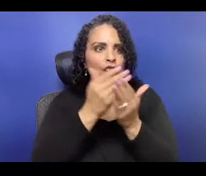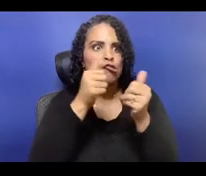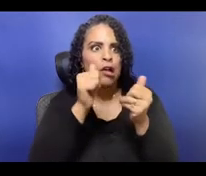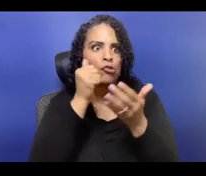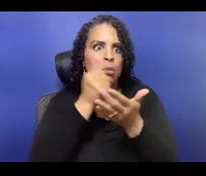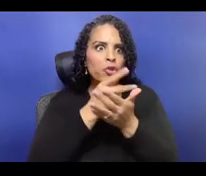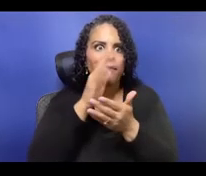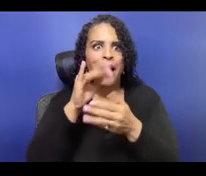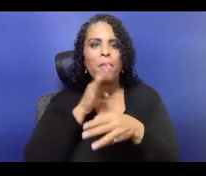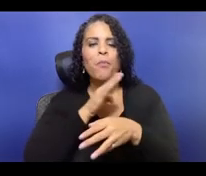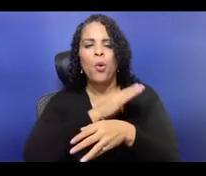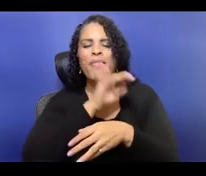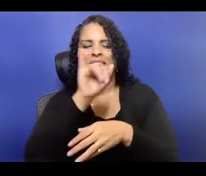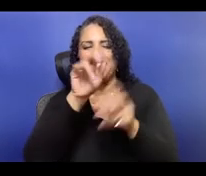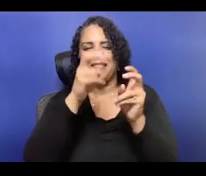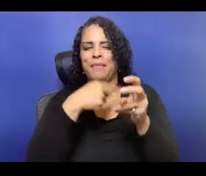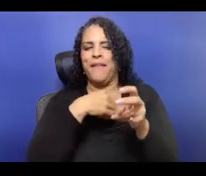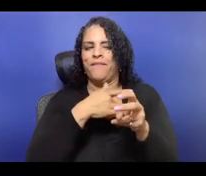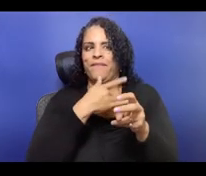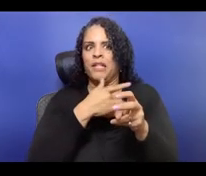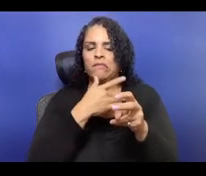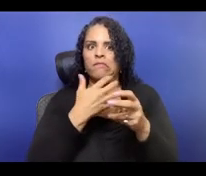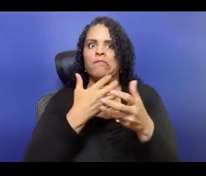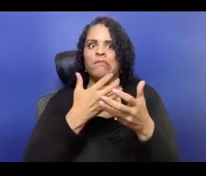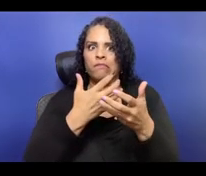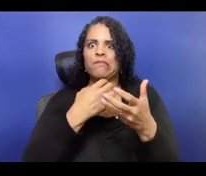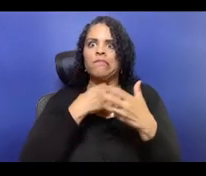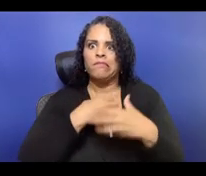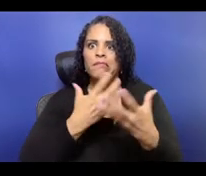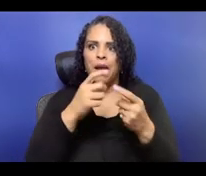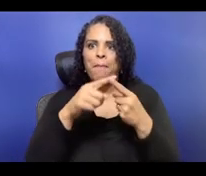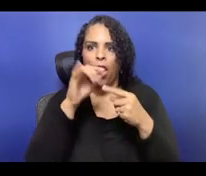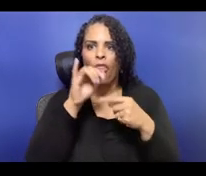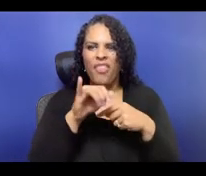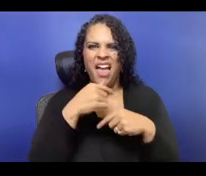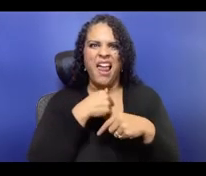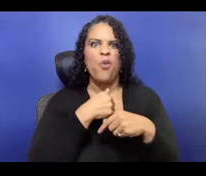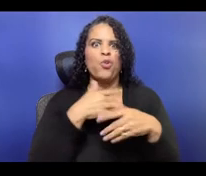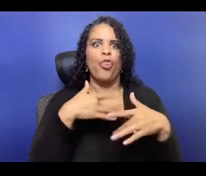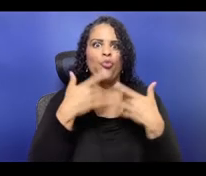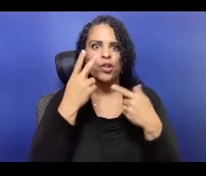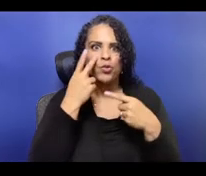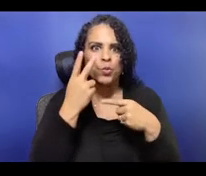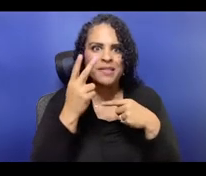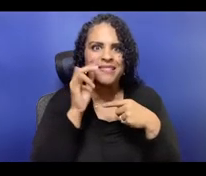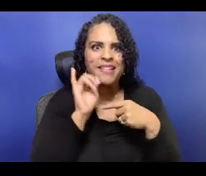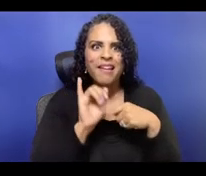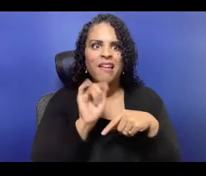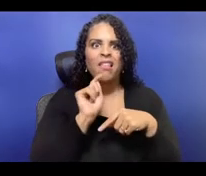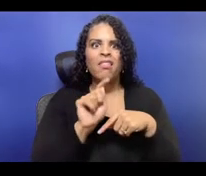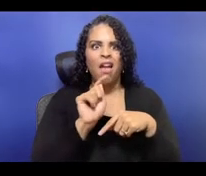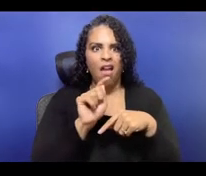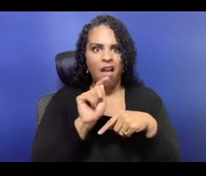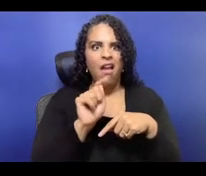Great, now we wanna take a moment to introduce our partners on this call, Creating New Futures and Flux Theatre.